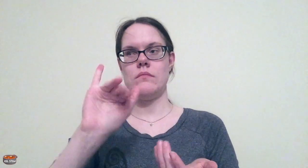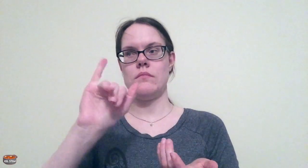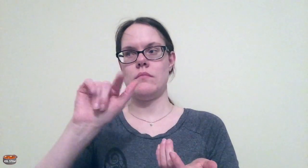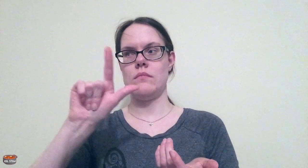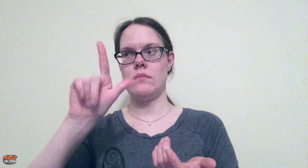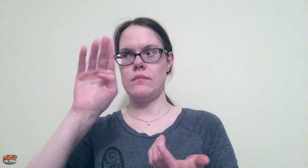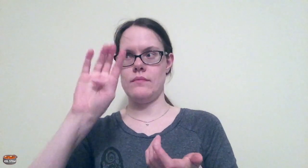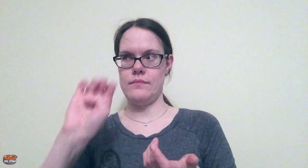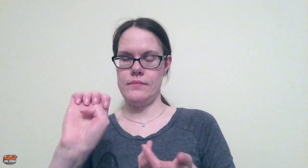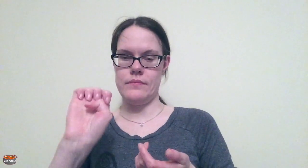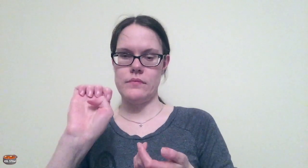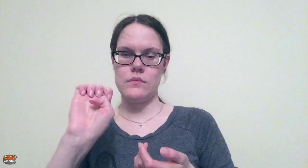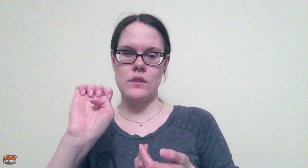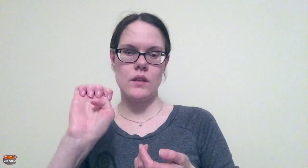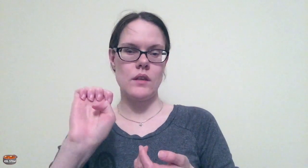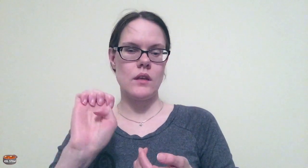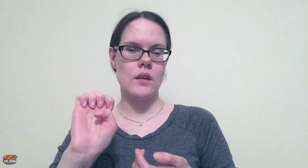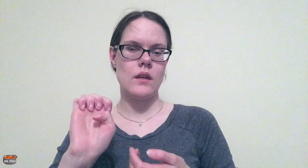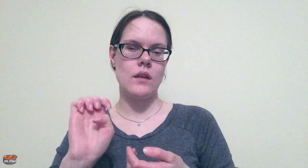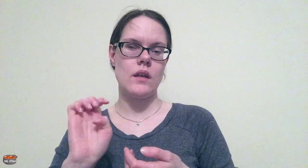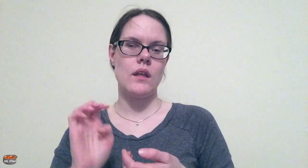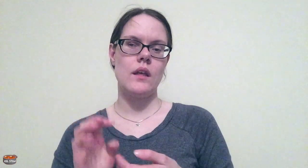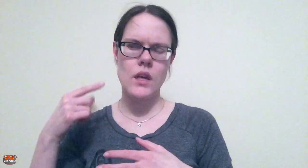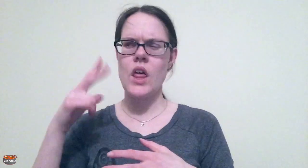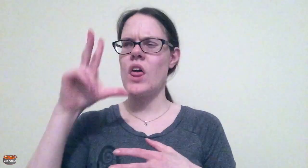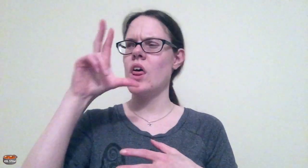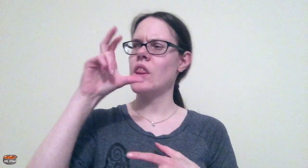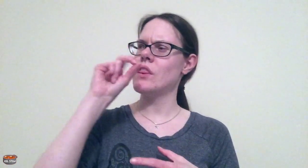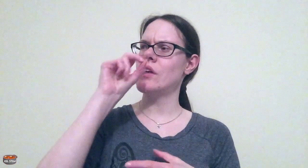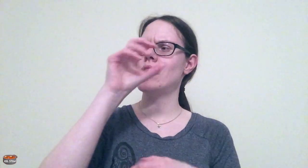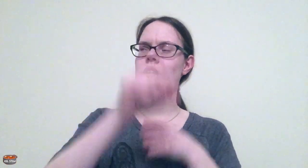them into Braille with the assistance of a sighted reader.